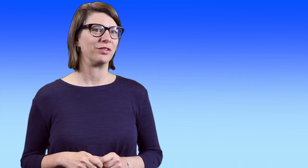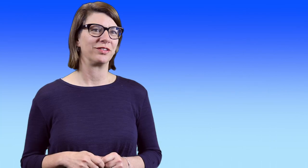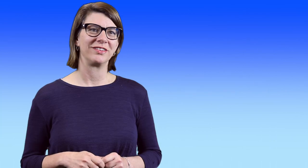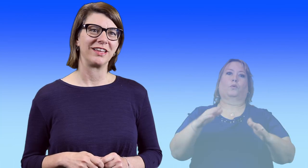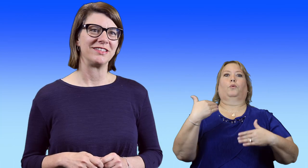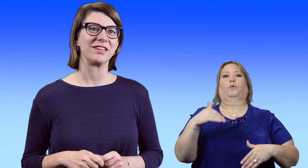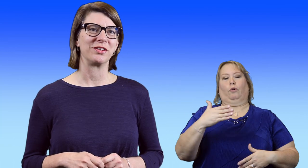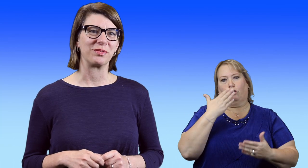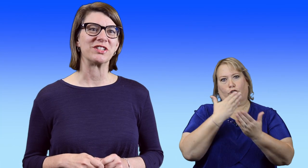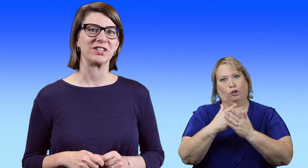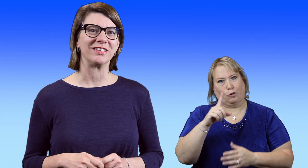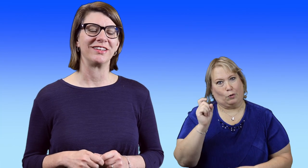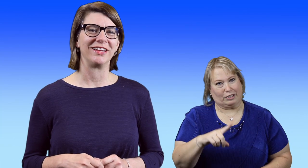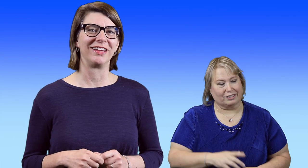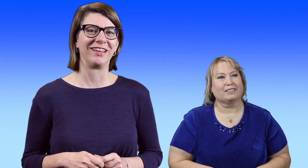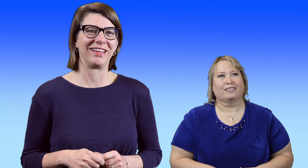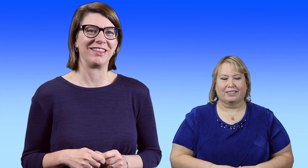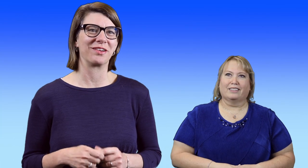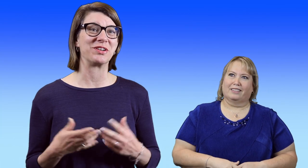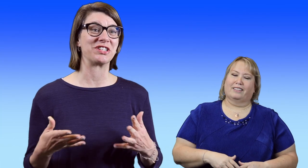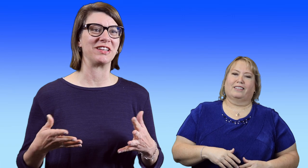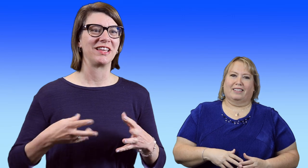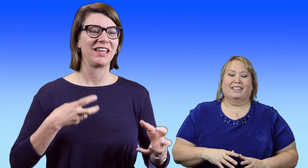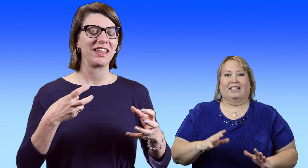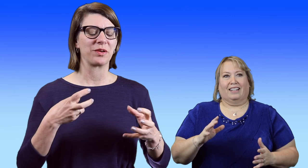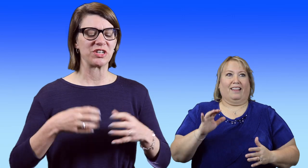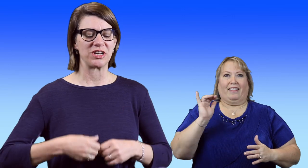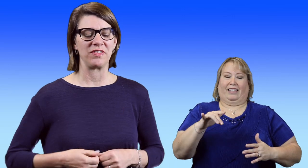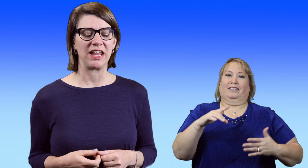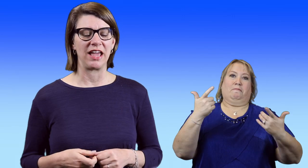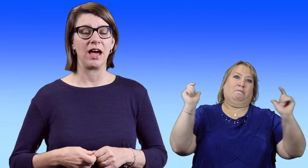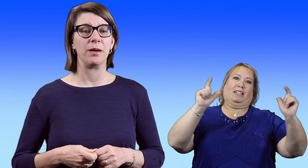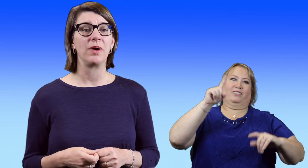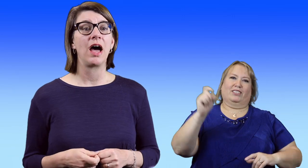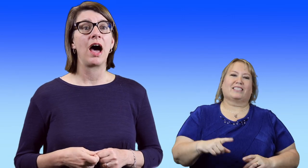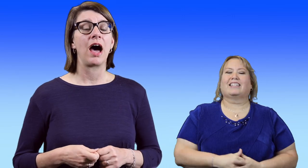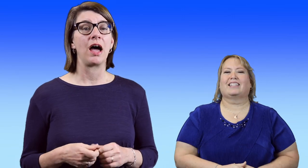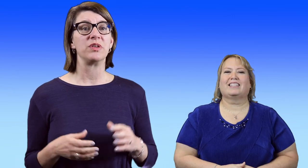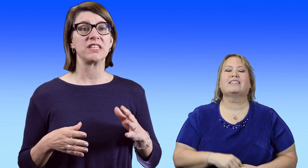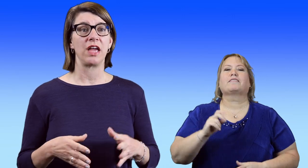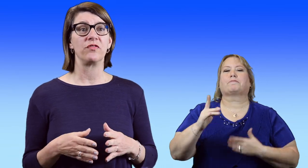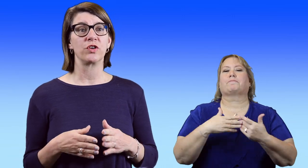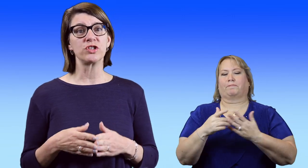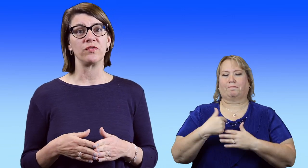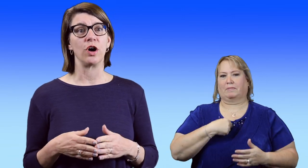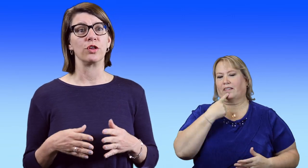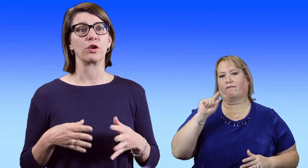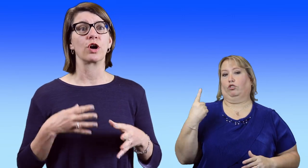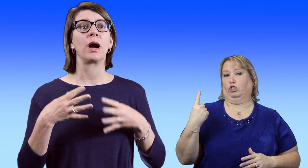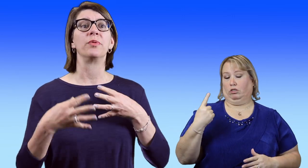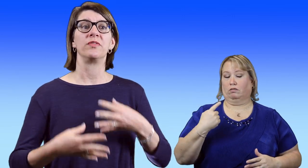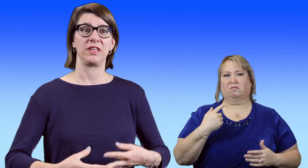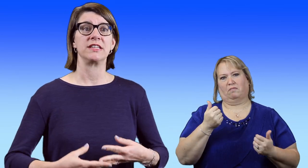Oh that is a good question. The question of the day. I would say first of all, there are a couple of things